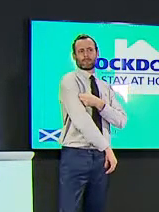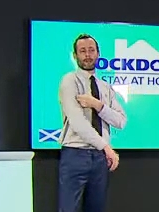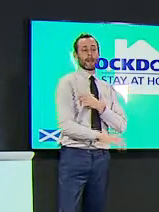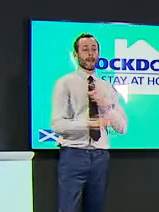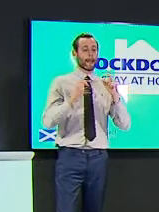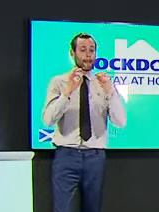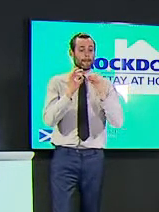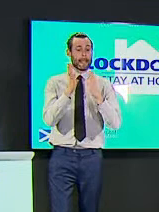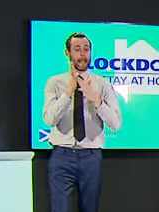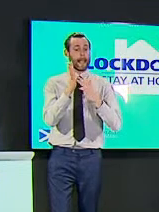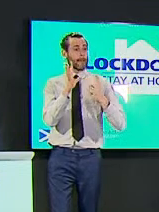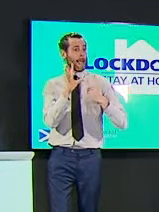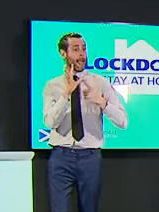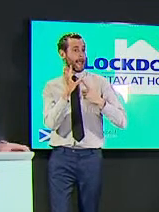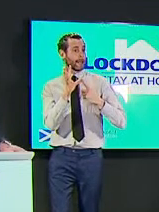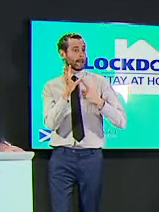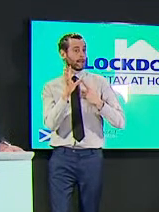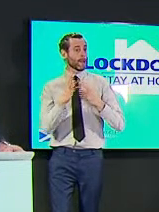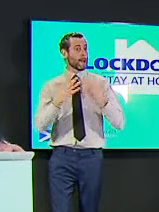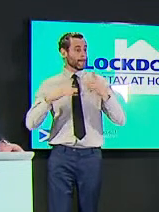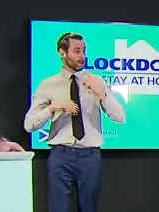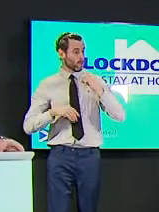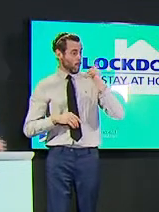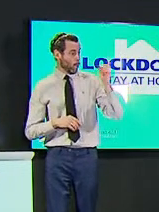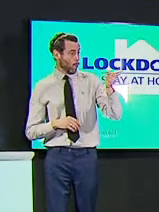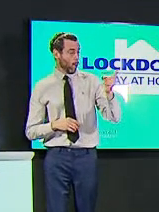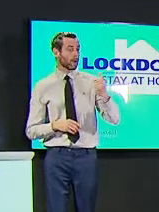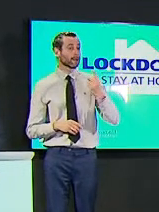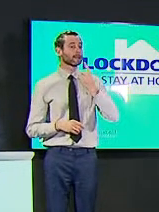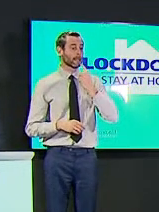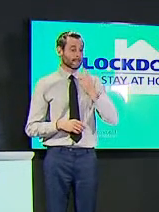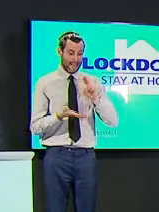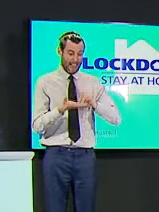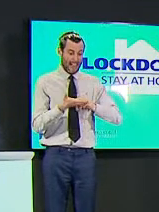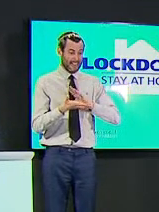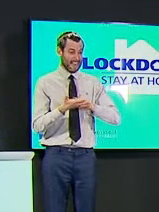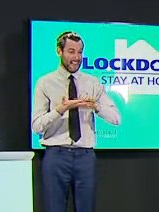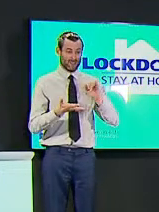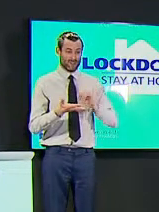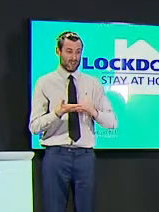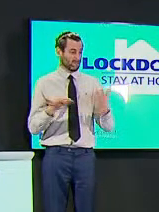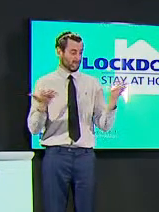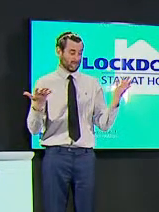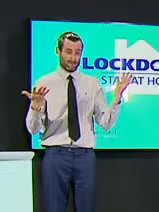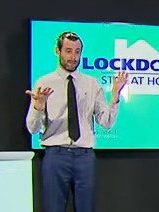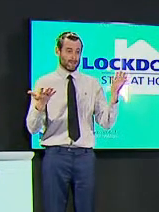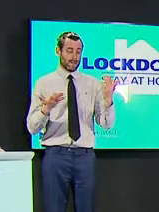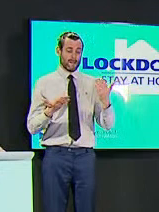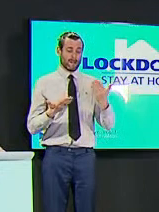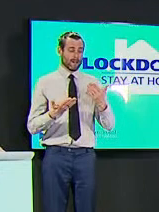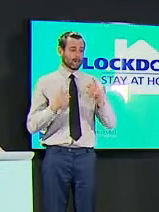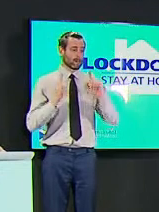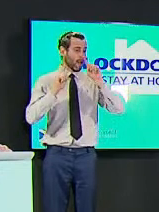nhs won't recover from the pandemic if senior staff such as consultants can't be